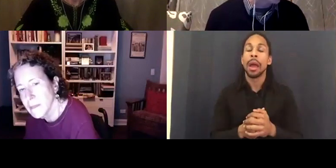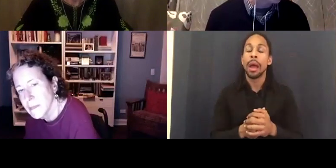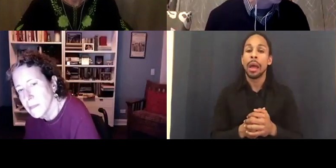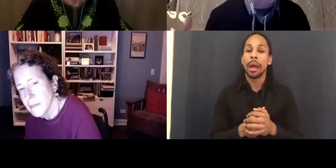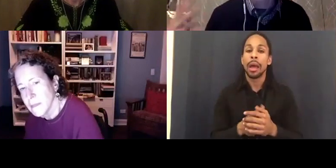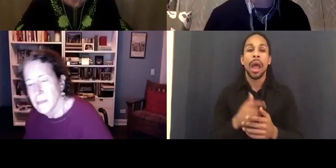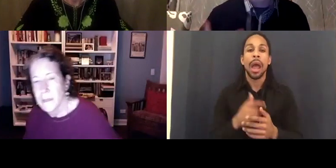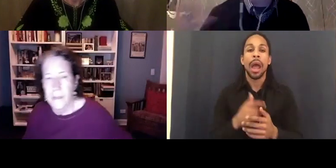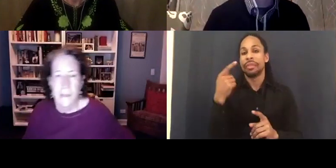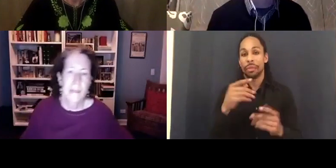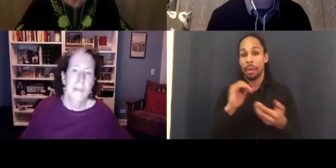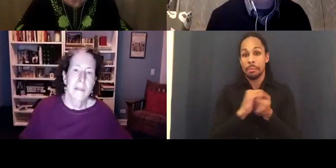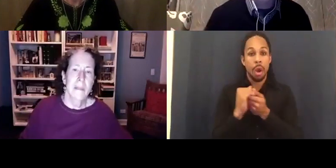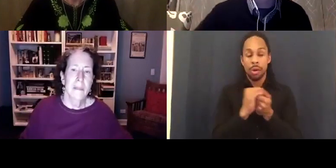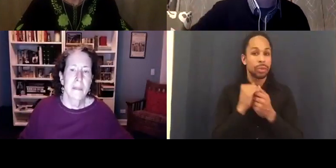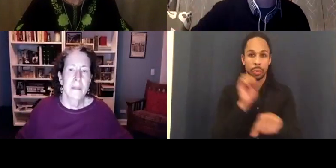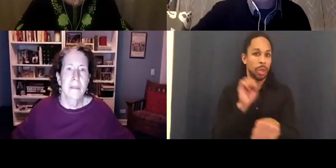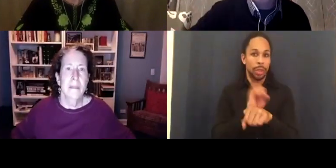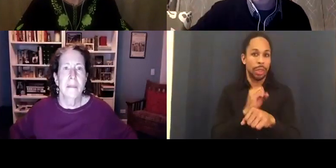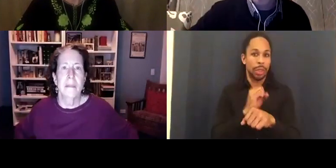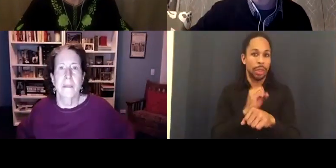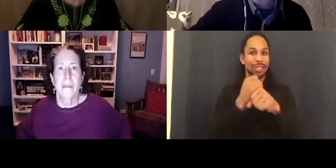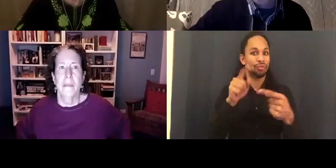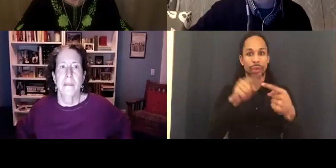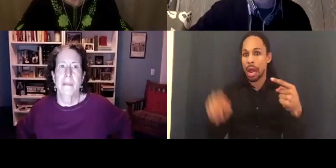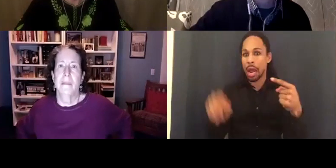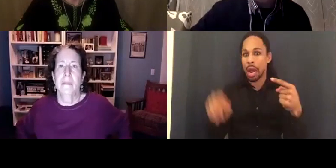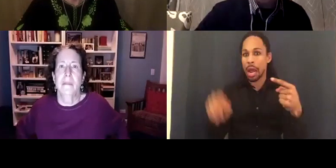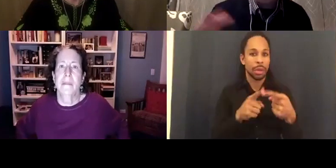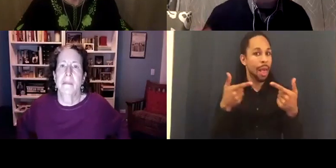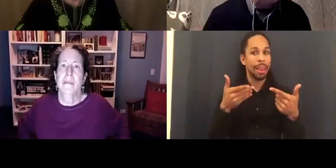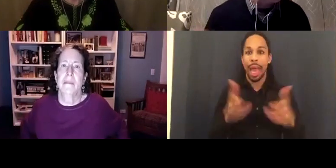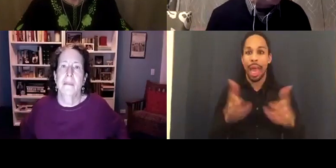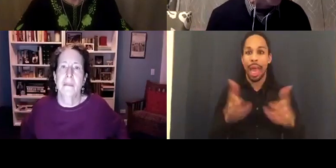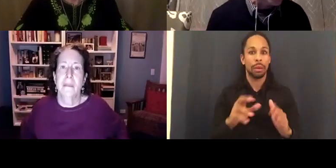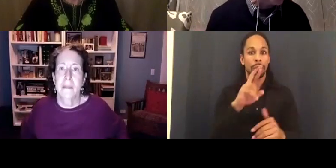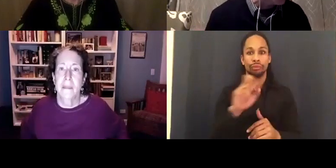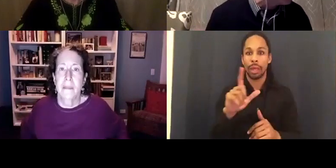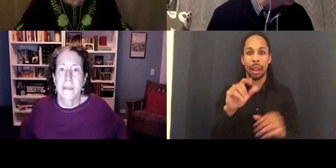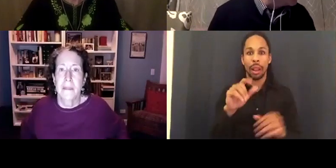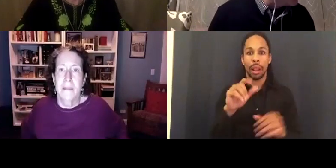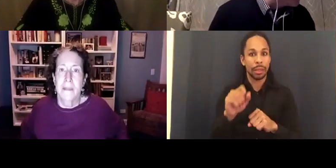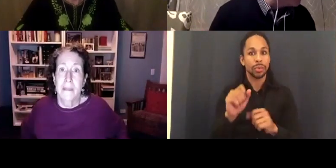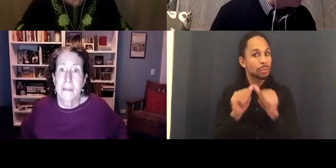and connecting, allowing ReelAbilities really to exist. We really hope you'll visit our partner page.